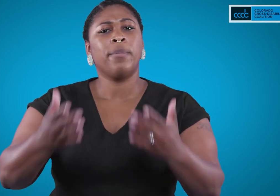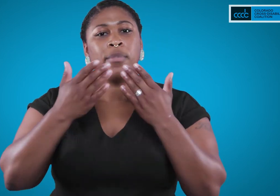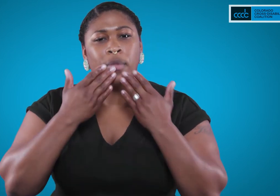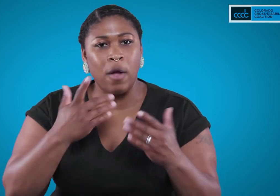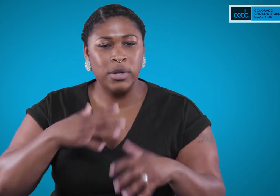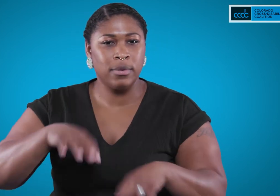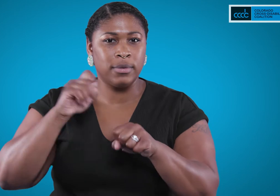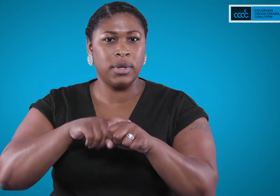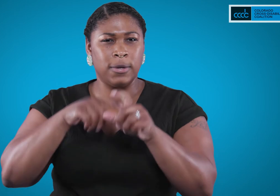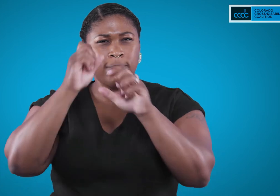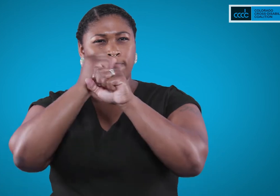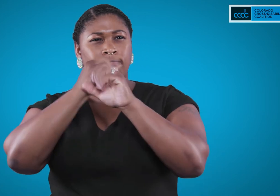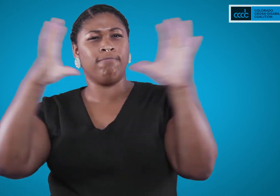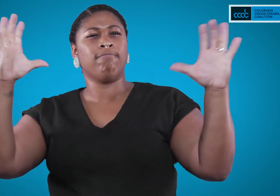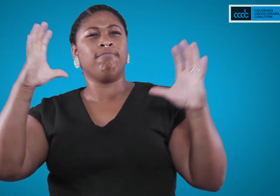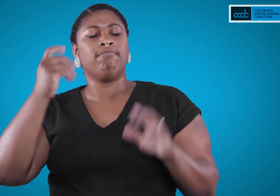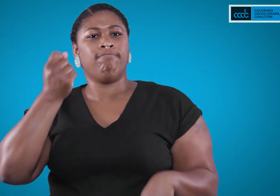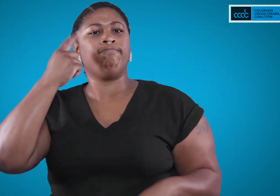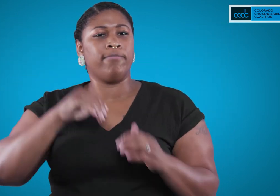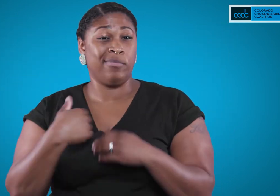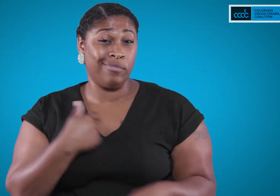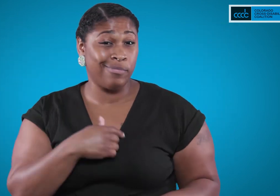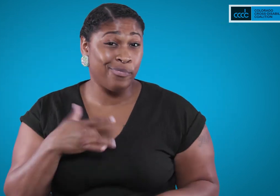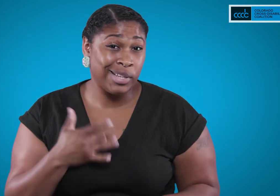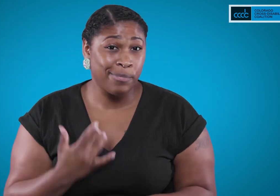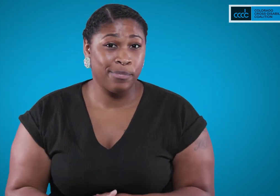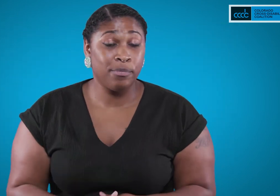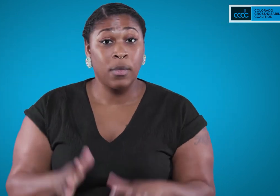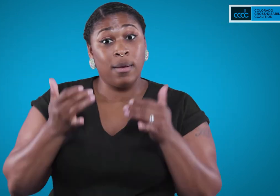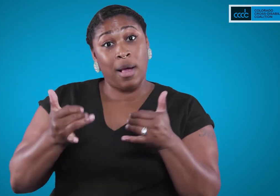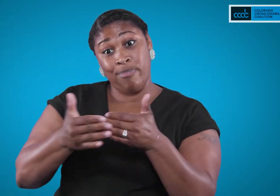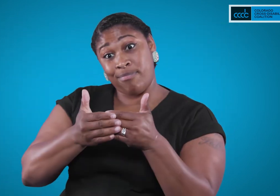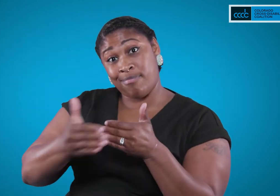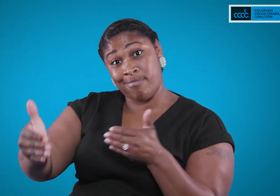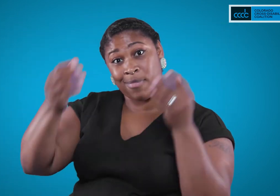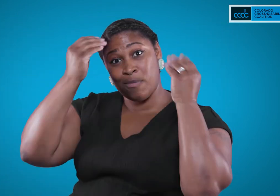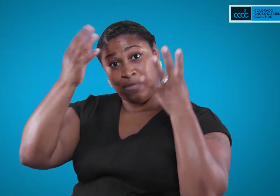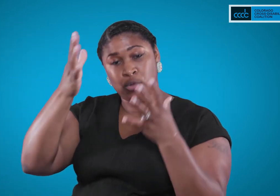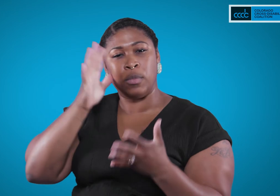Thank you for taking the time to imagine what we may feel. The following information is here